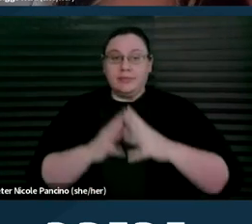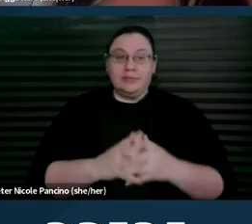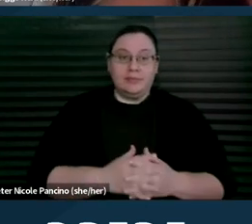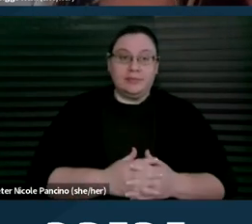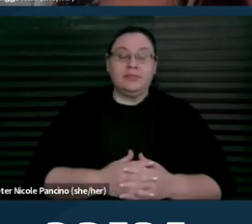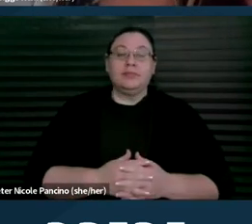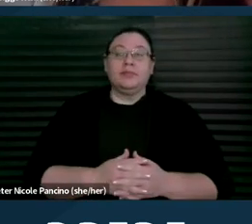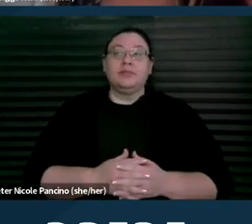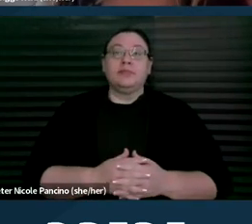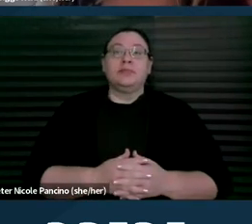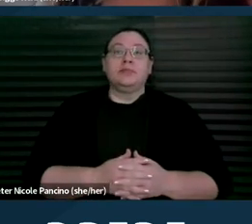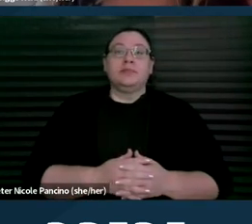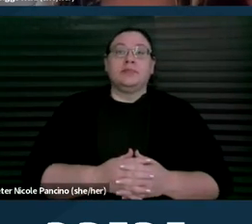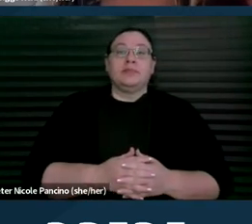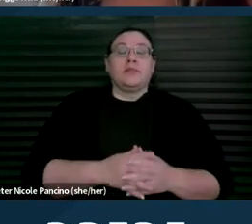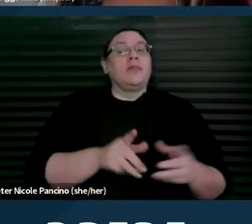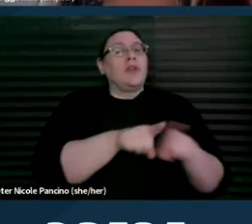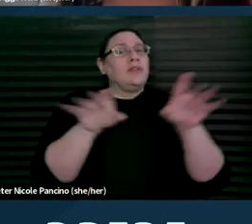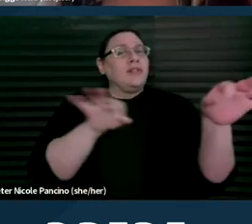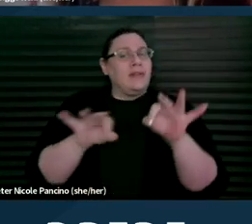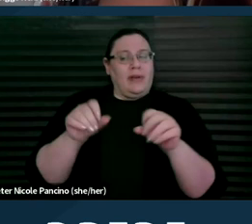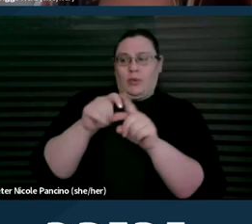We also want define ableism for people.